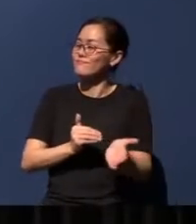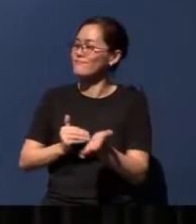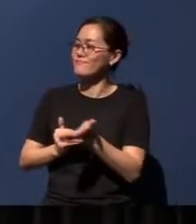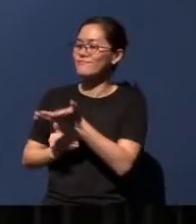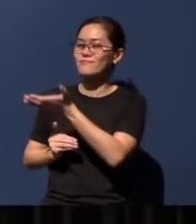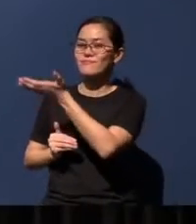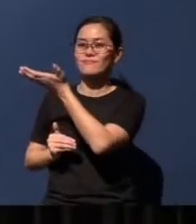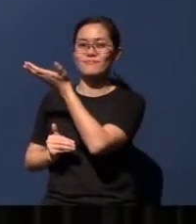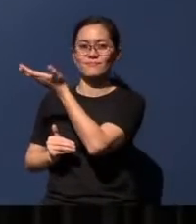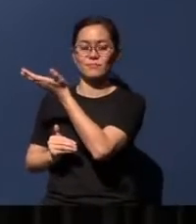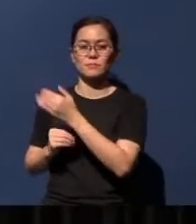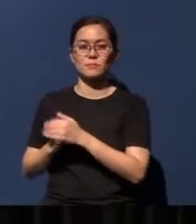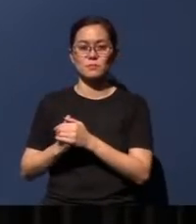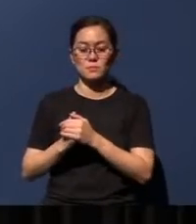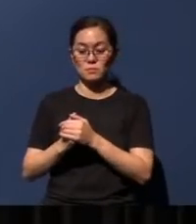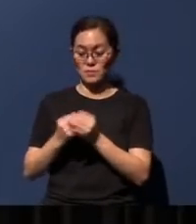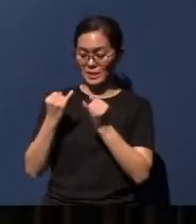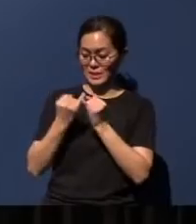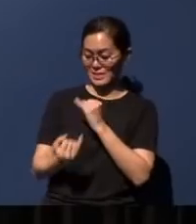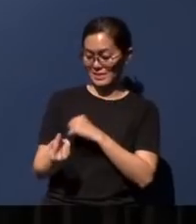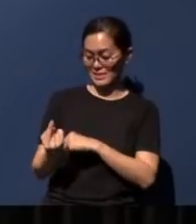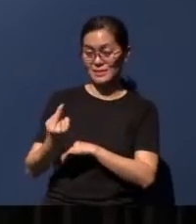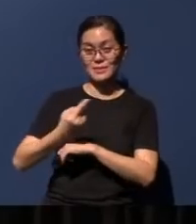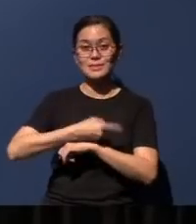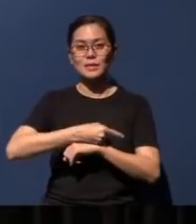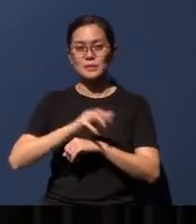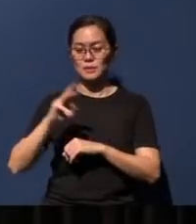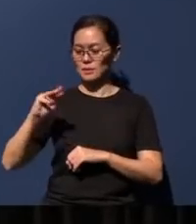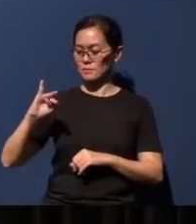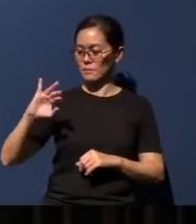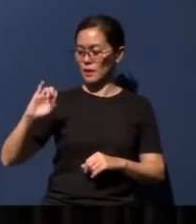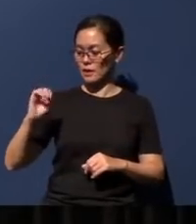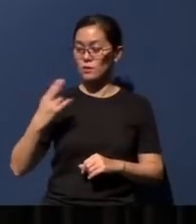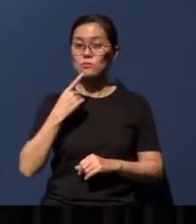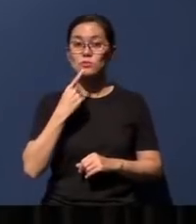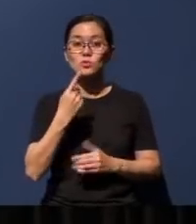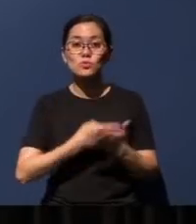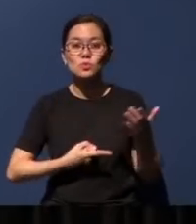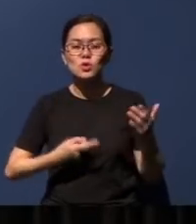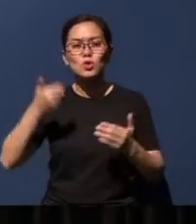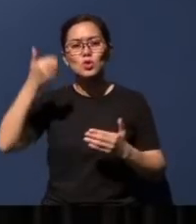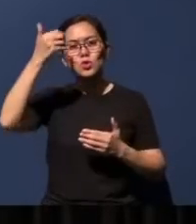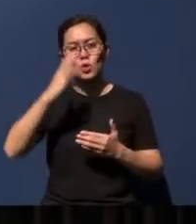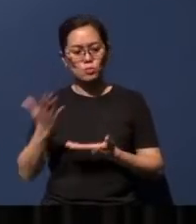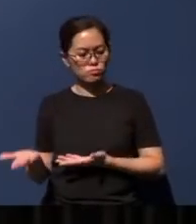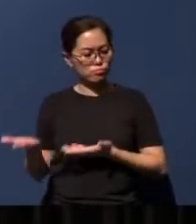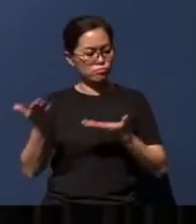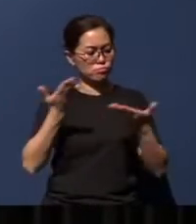And in the last days, Micah tells us, God will bring about an ultimate restoration of